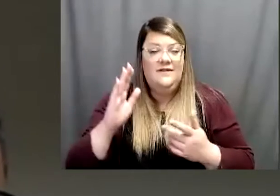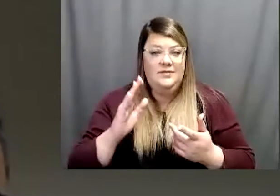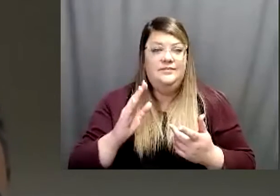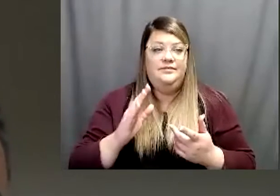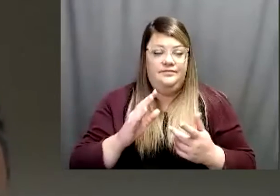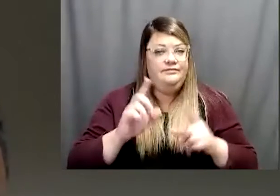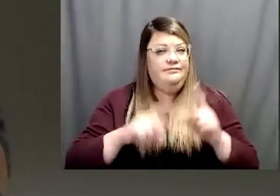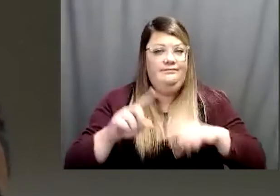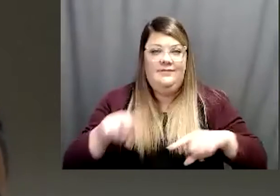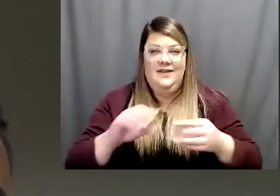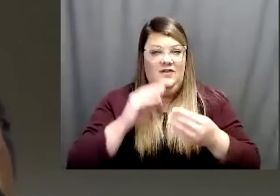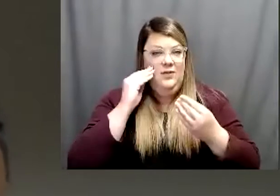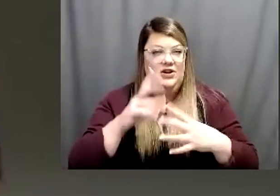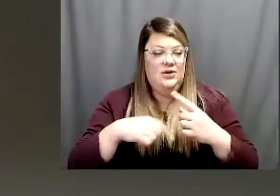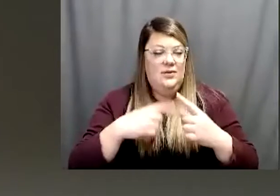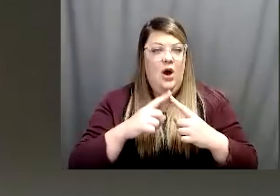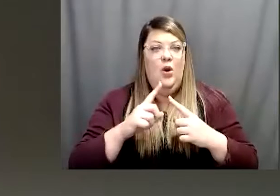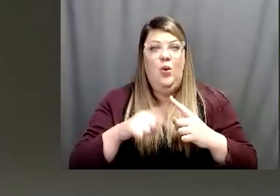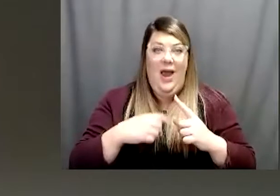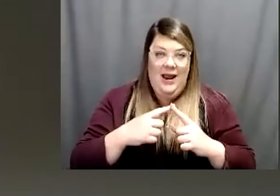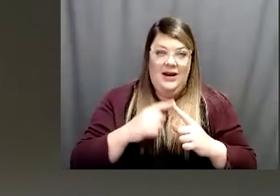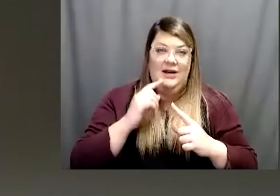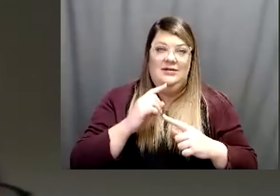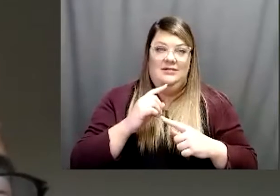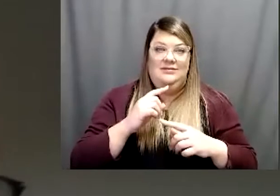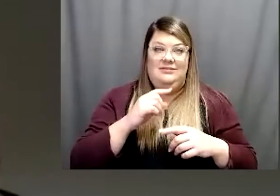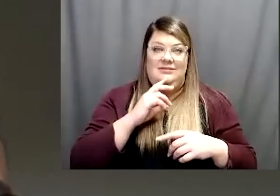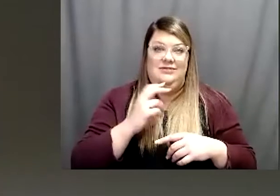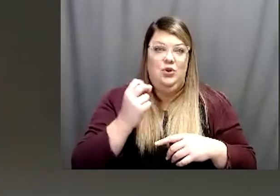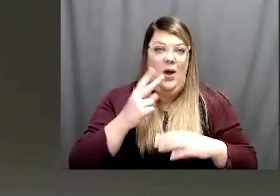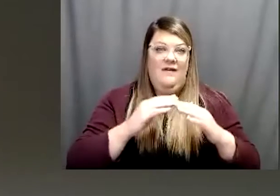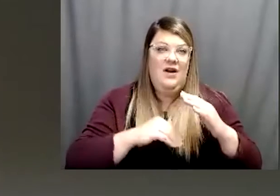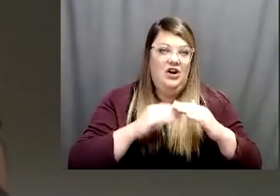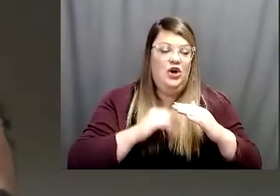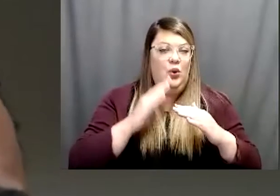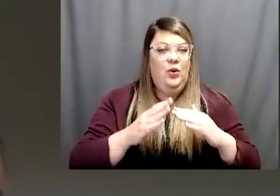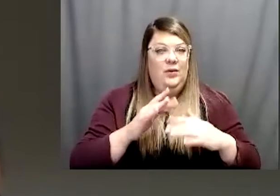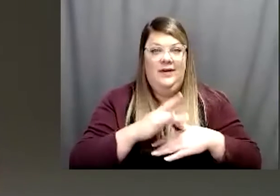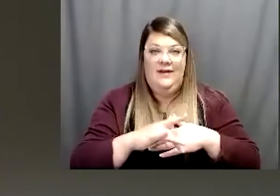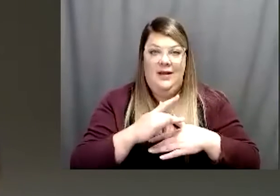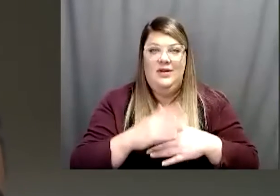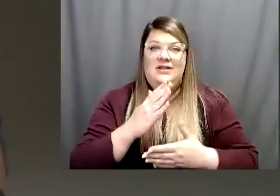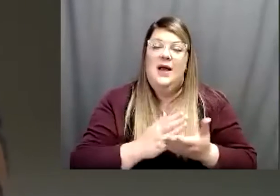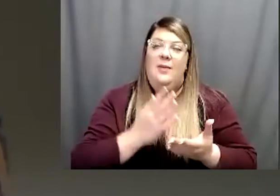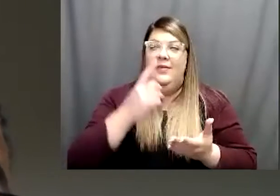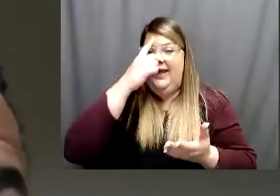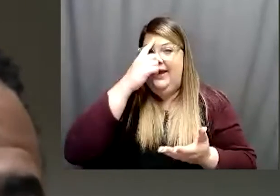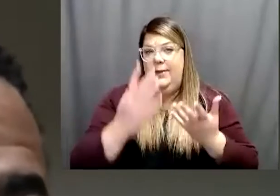available for kids under the age of 12. You know some thinks as early as maybe November,